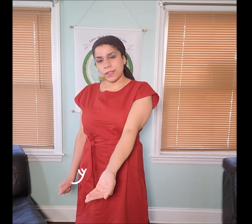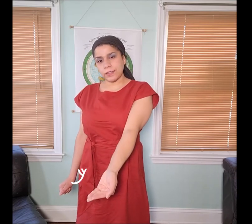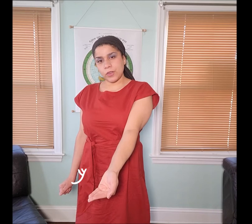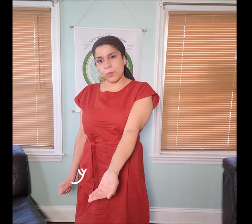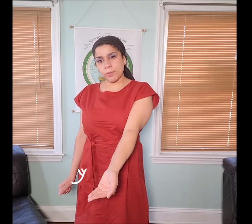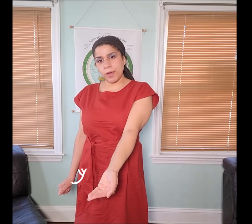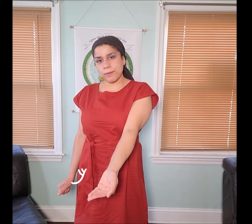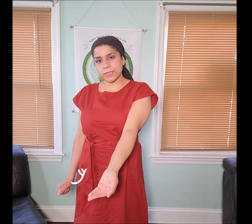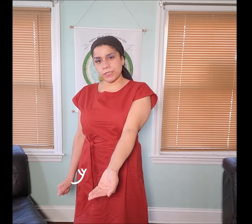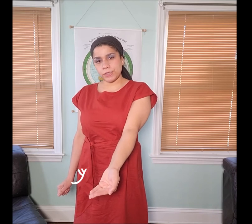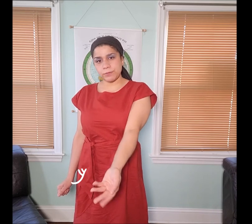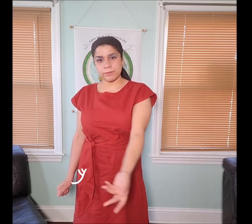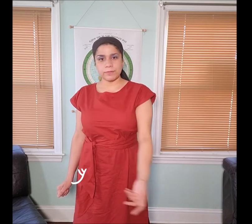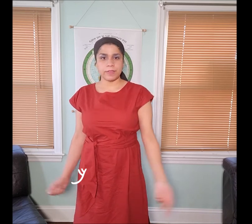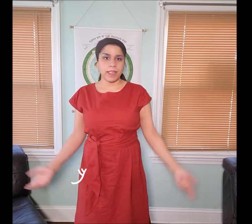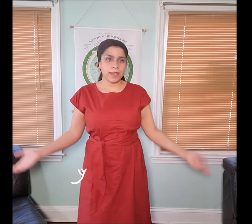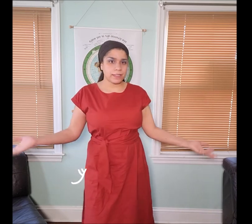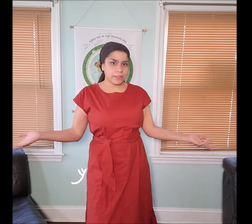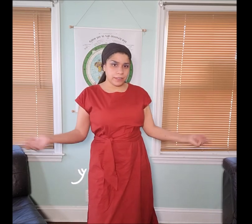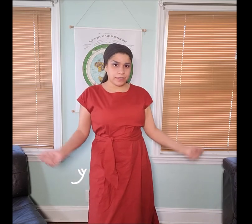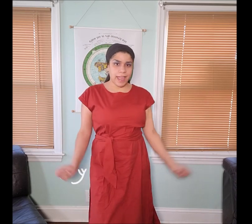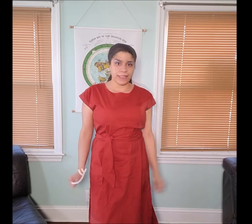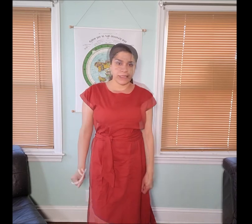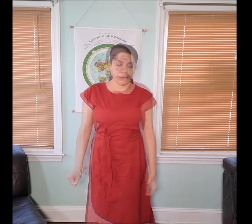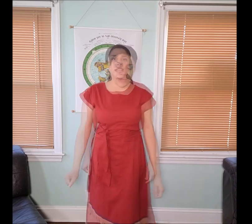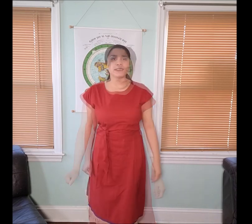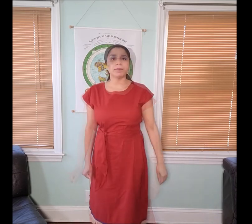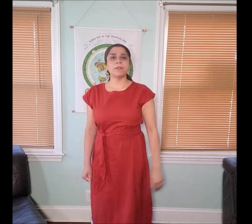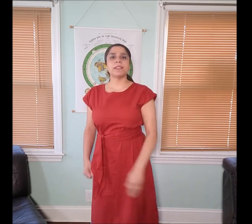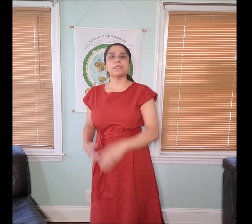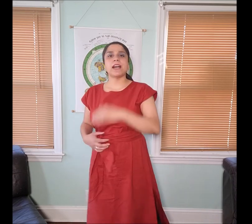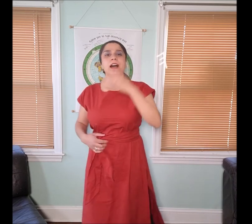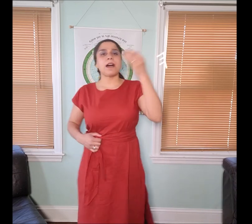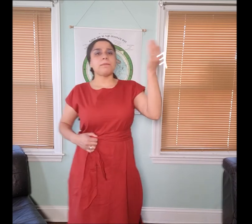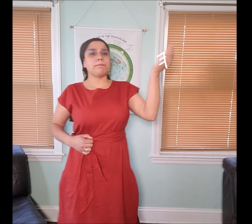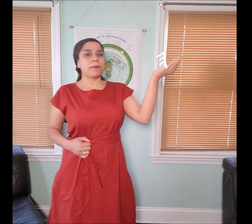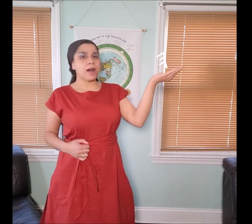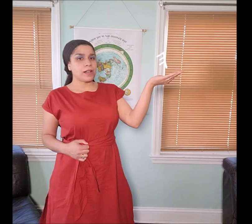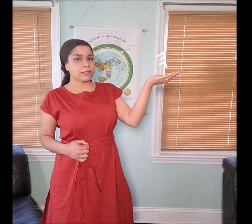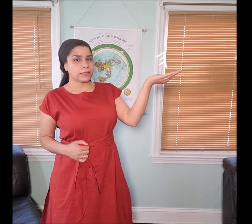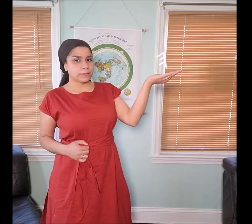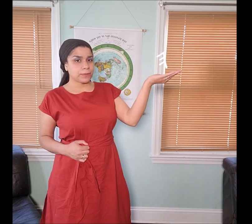it's an open palm gesture and it's that simple. The next symbol is the “𐤄- ahbal” symbol.